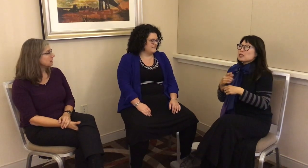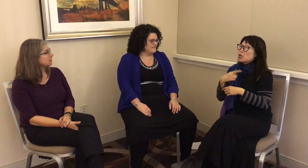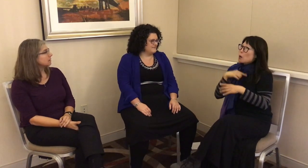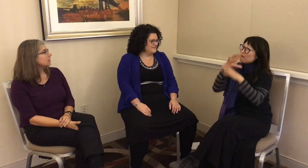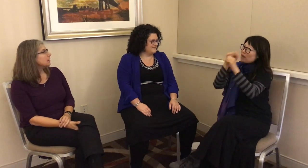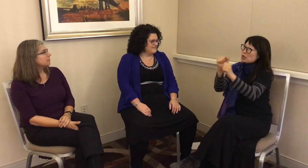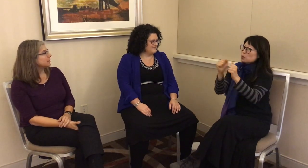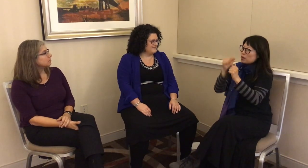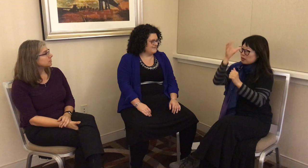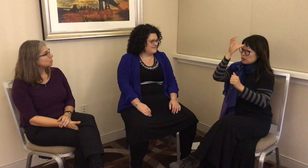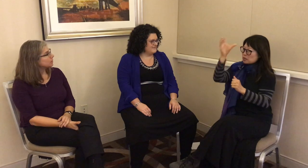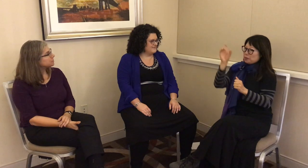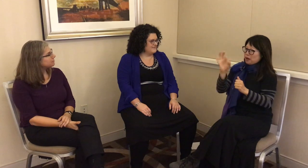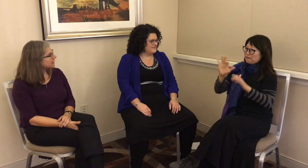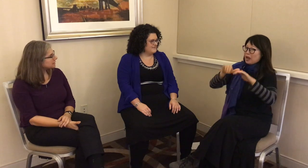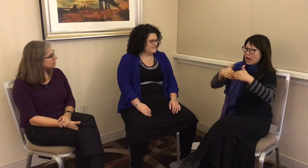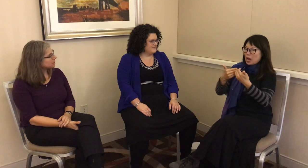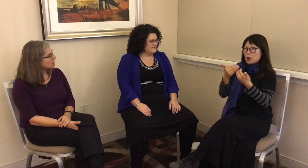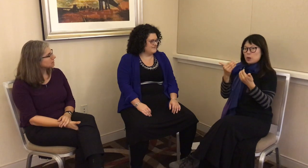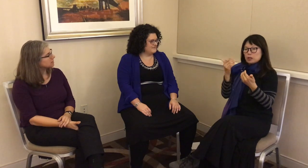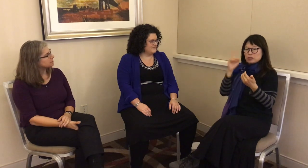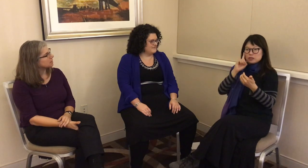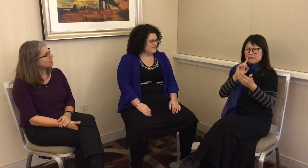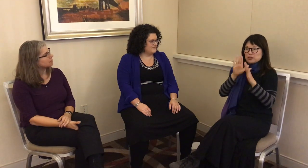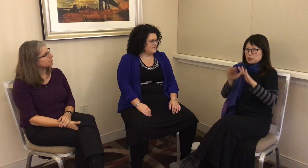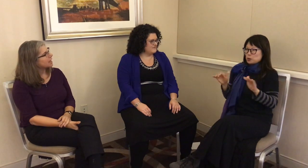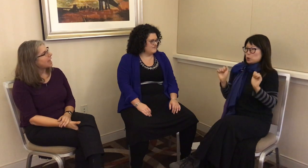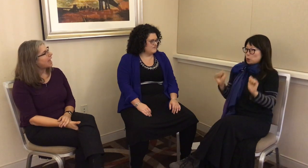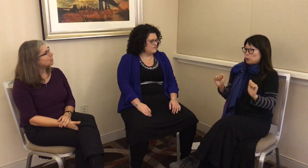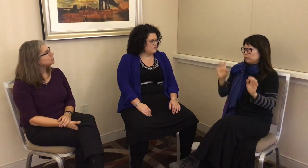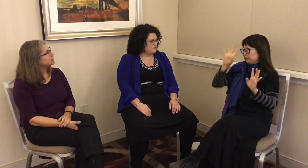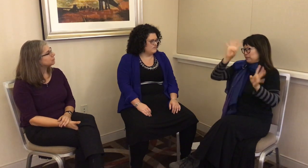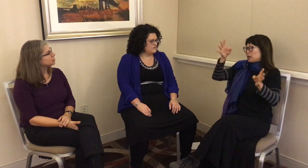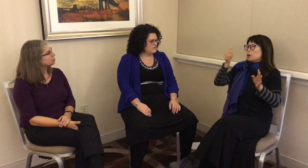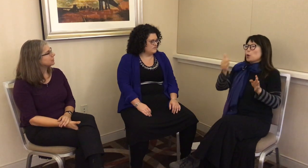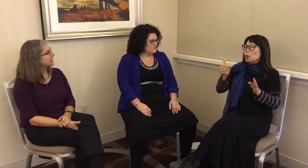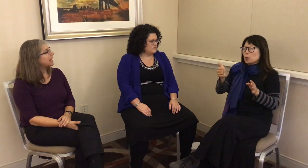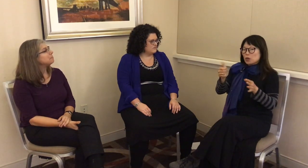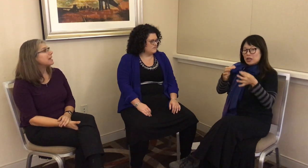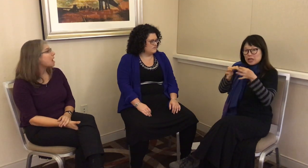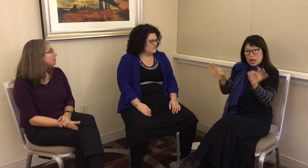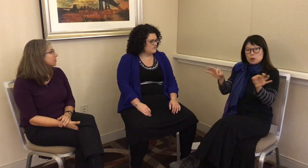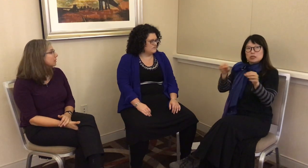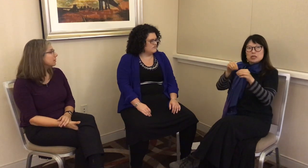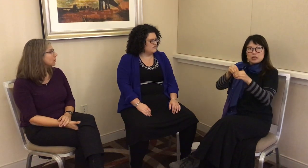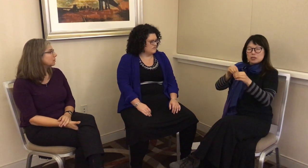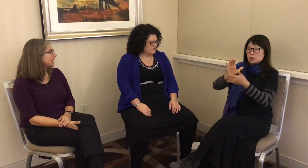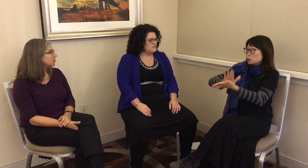in film. I was fascinated with the concept of how deaf children can make up their own